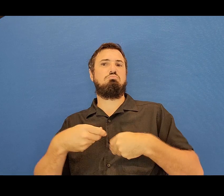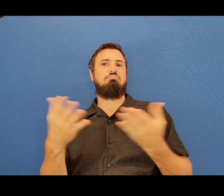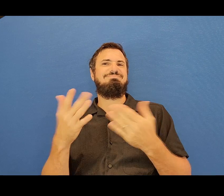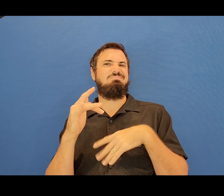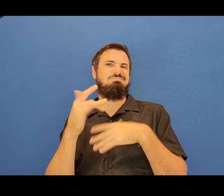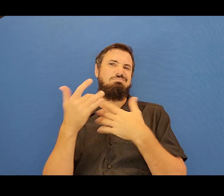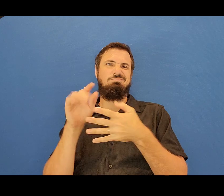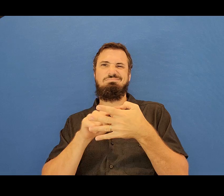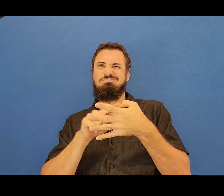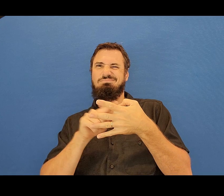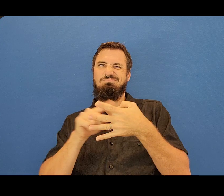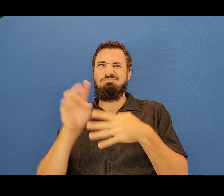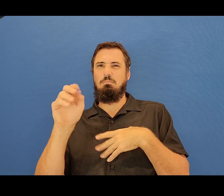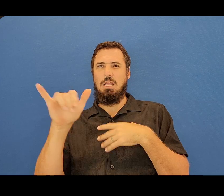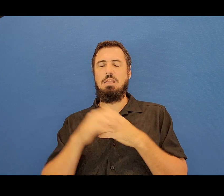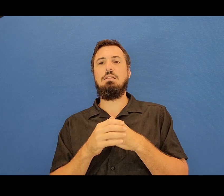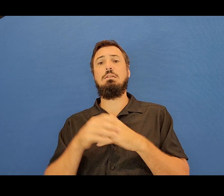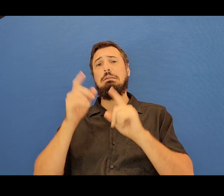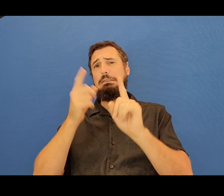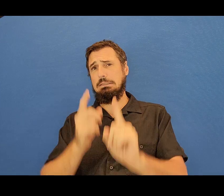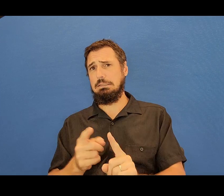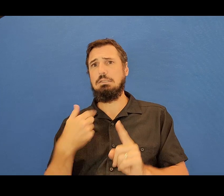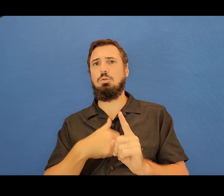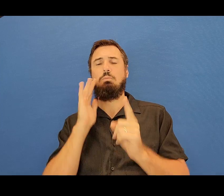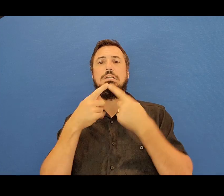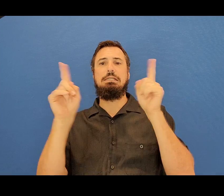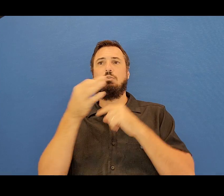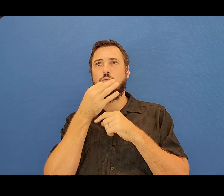distributed in early May. Details will be announced soon